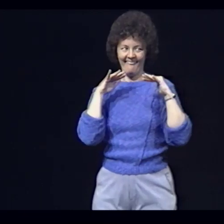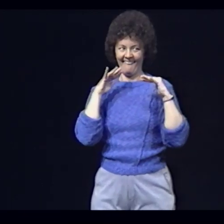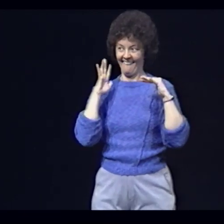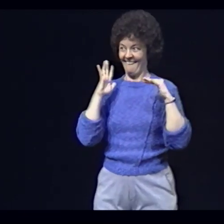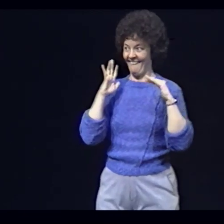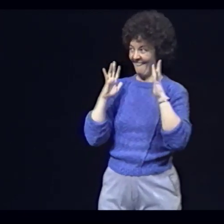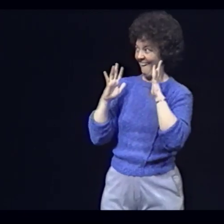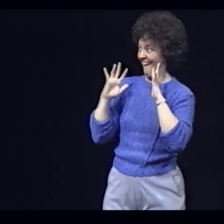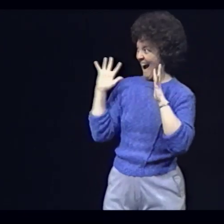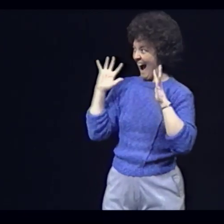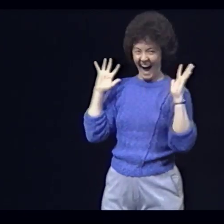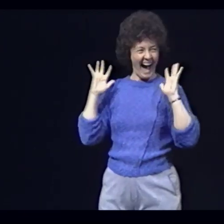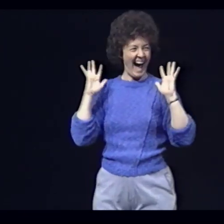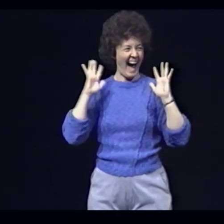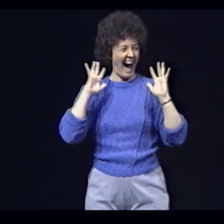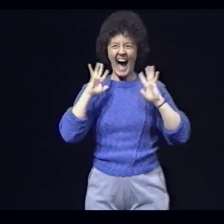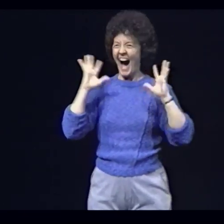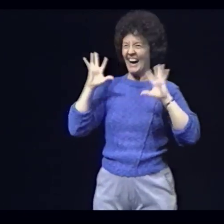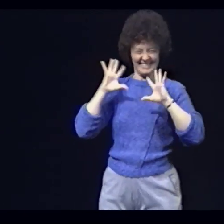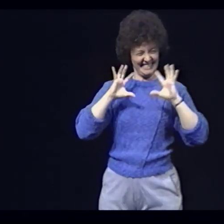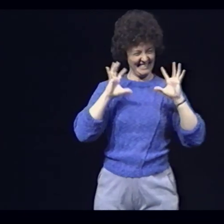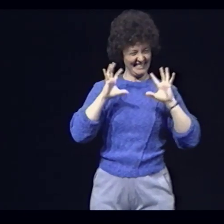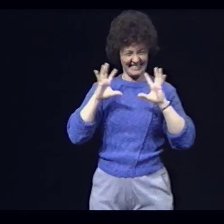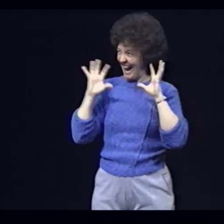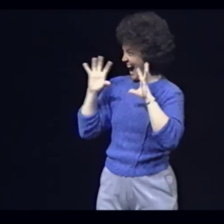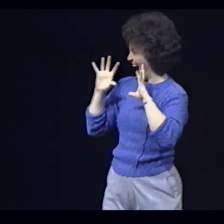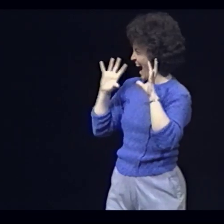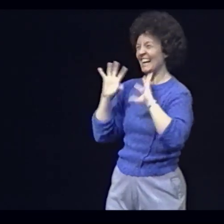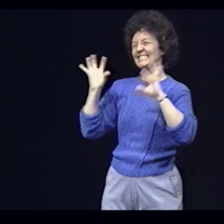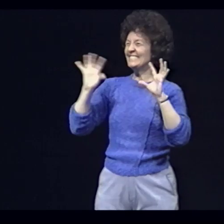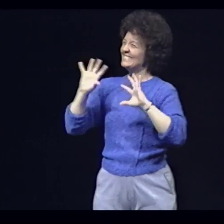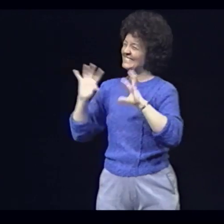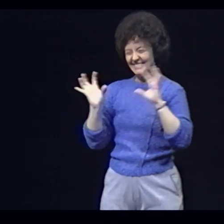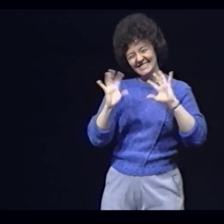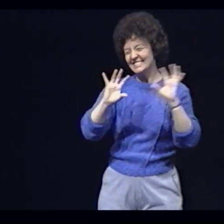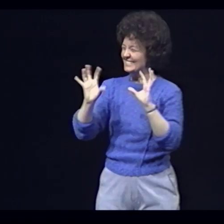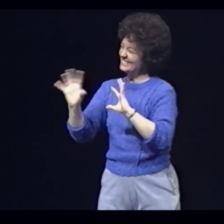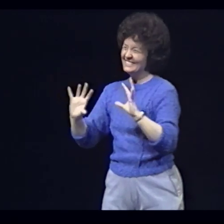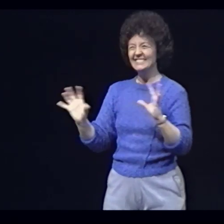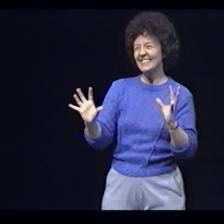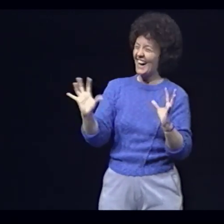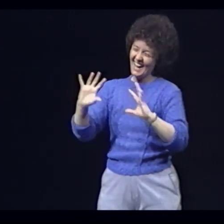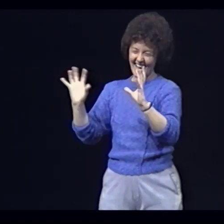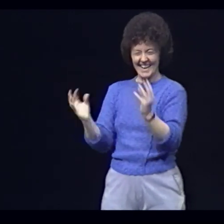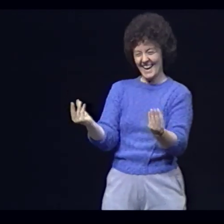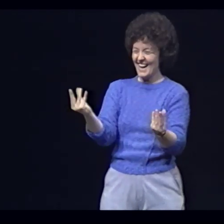They stared at each other Slowly realizing they are a family of common language